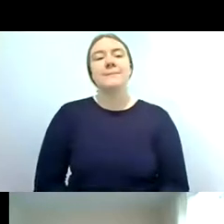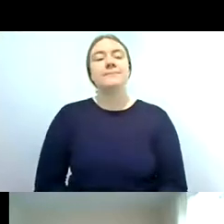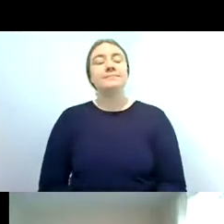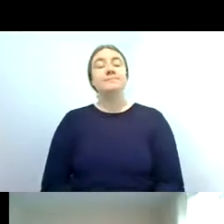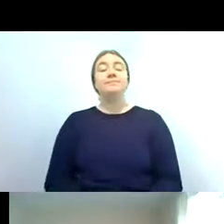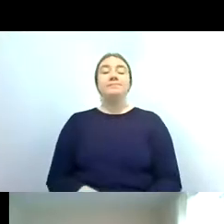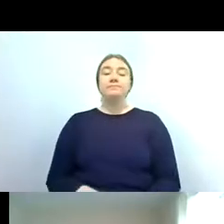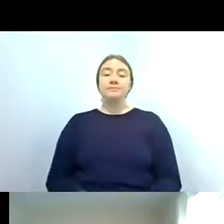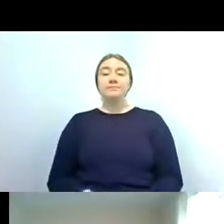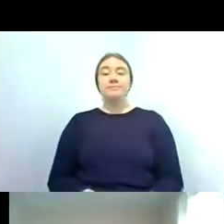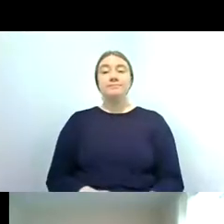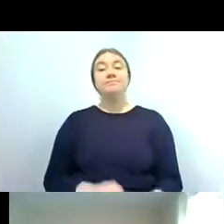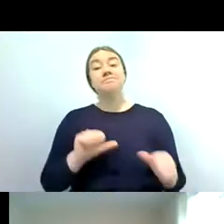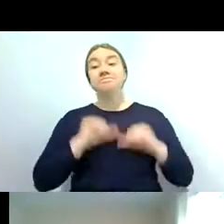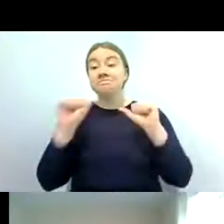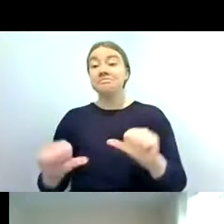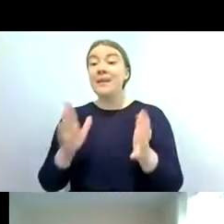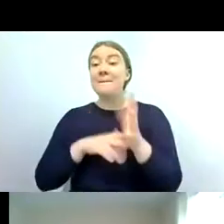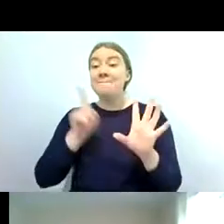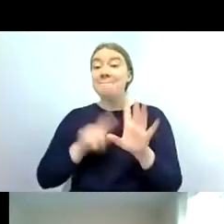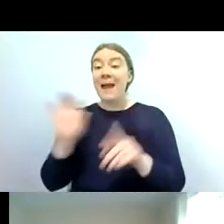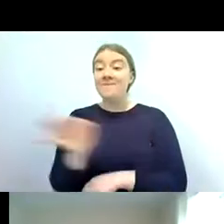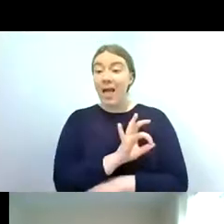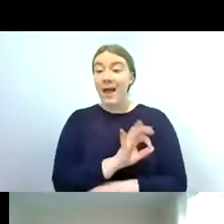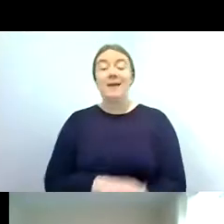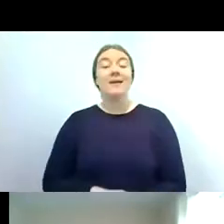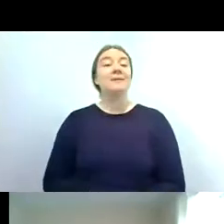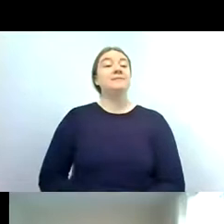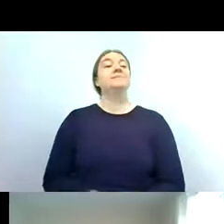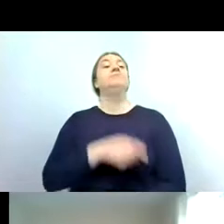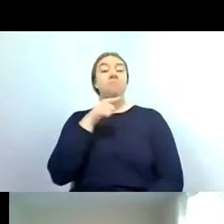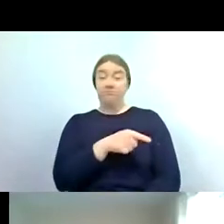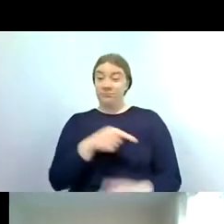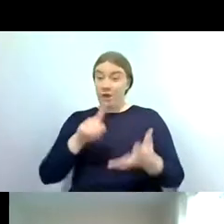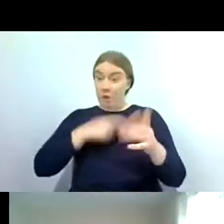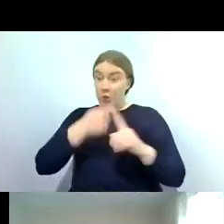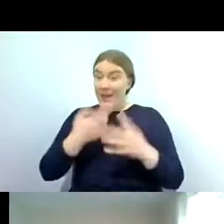brilliant so let's move on to the mayflies so in the uk we have 52 species of mayfly